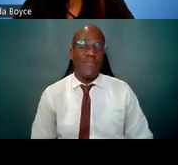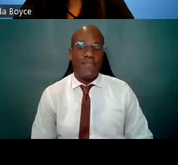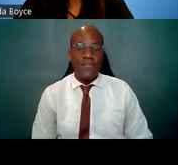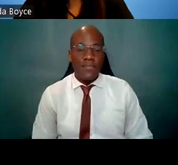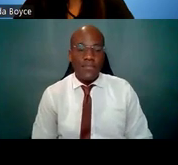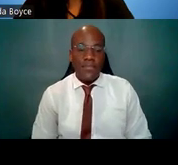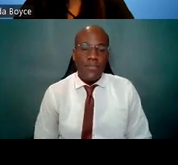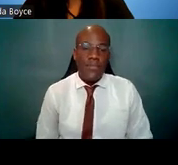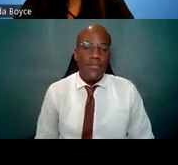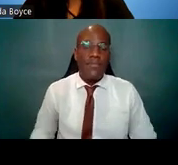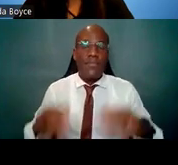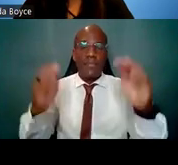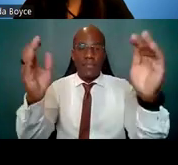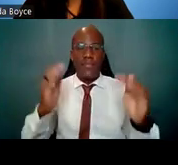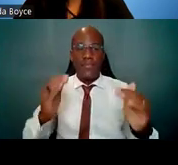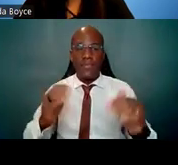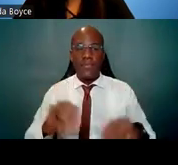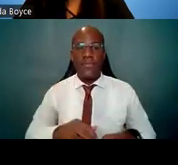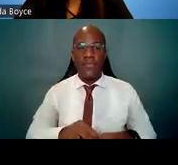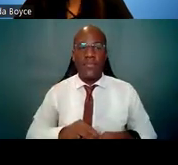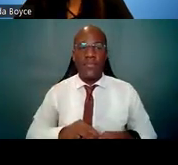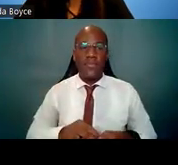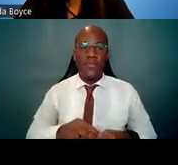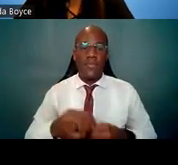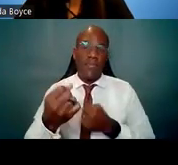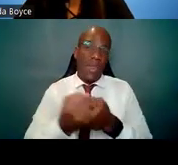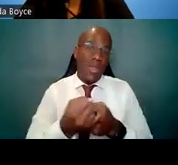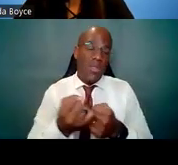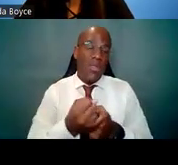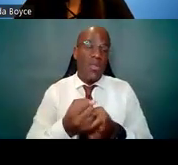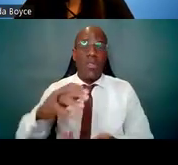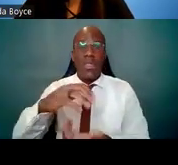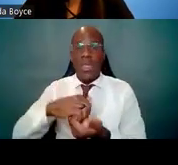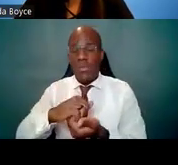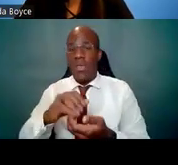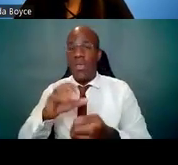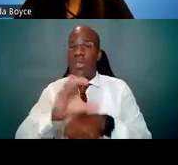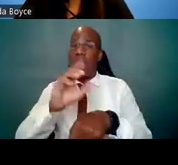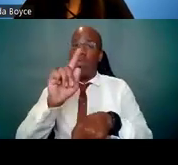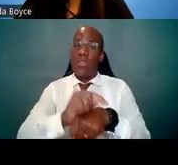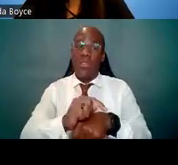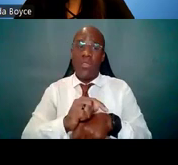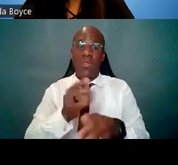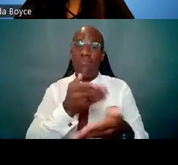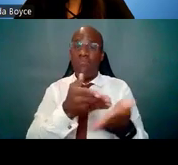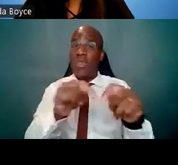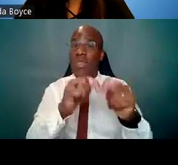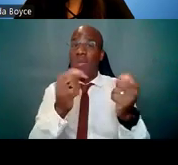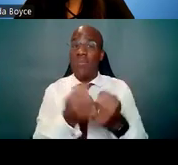And moving on to sponsors, collaborators and consultants -- this is your team. So together, they must have expertise